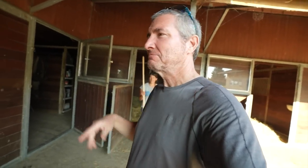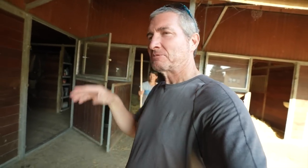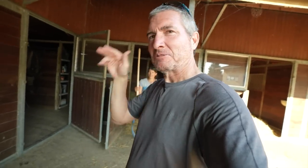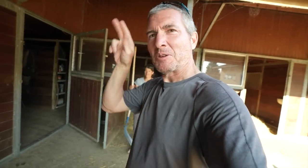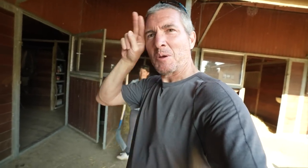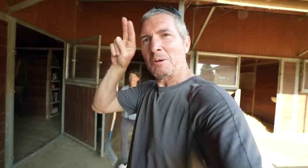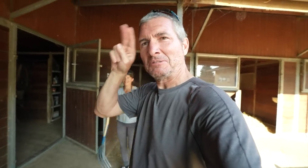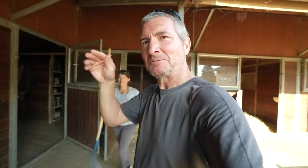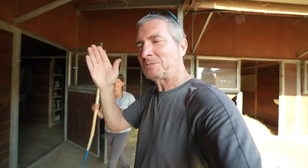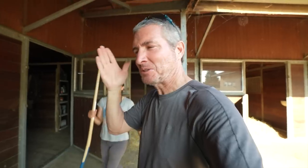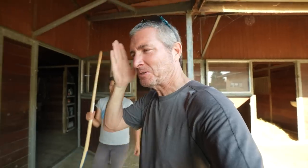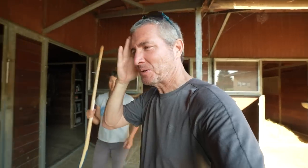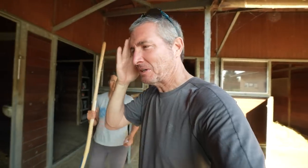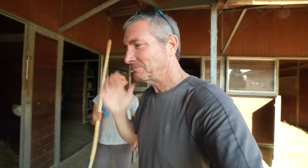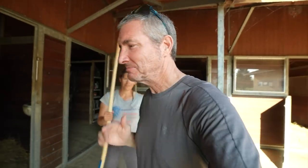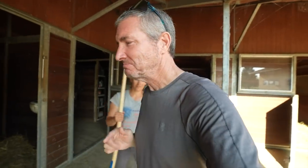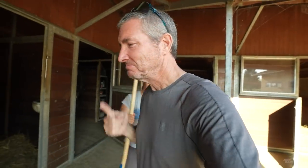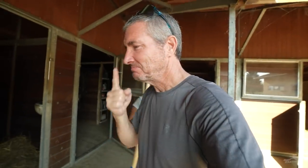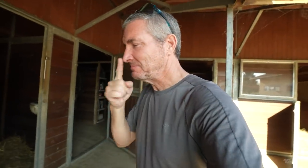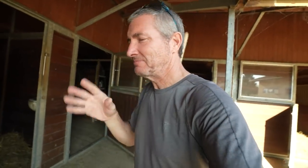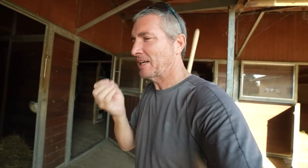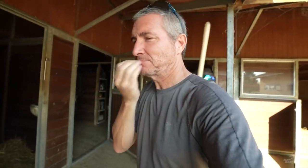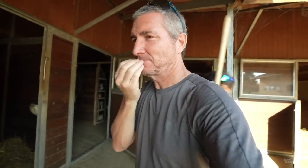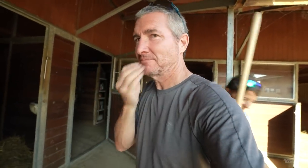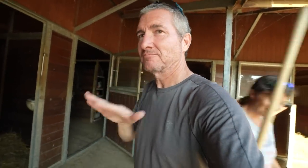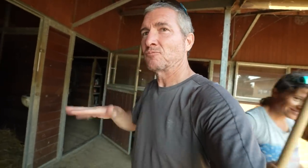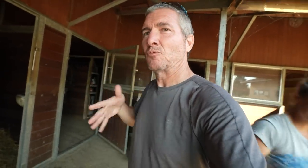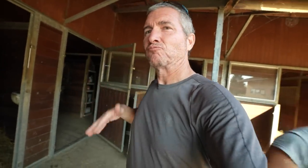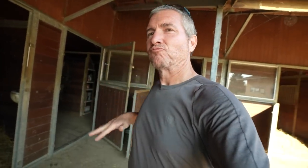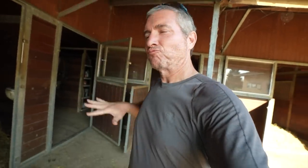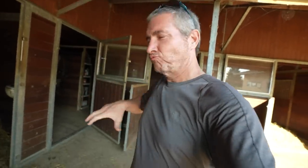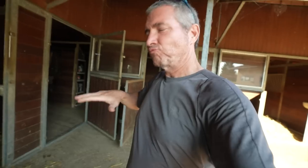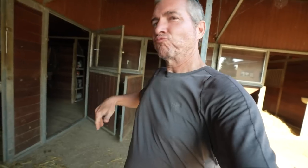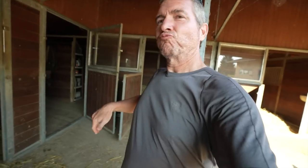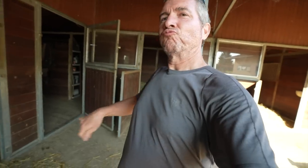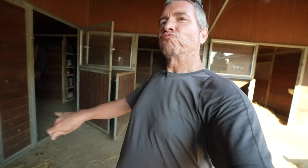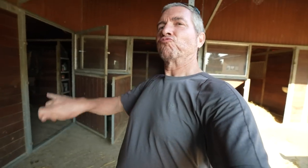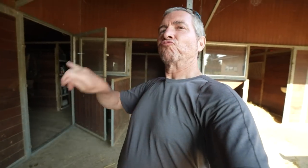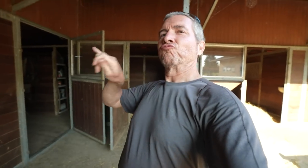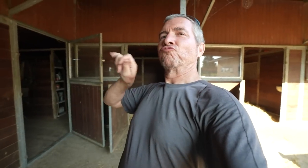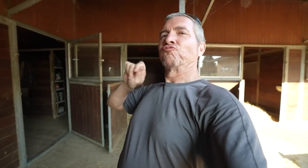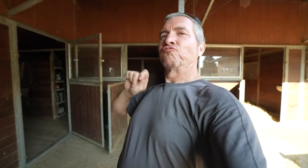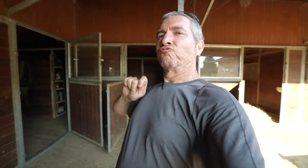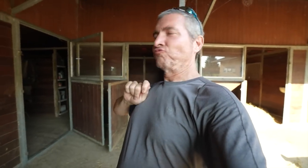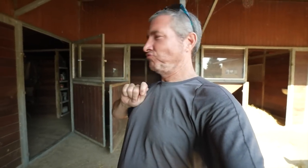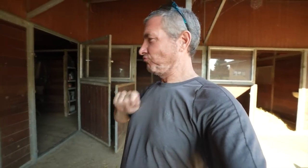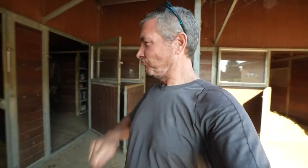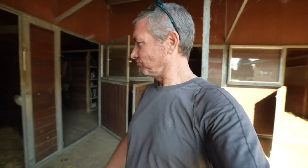Horses can smell hays to know which are for eating and which to sleep on.